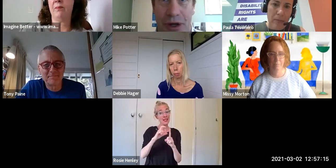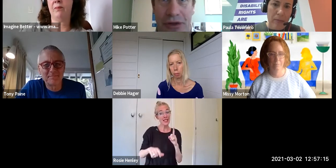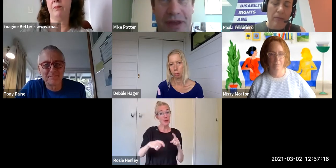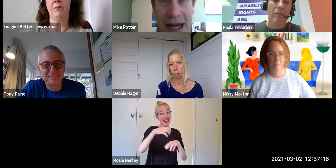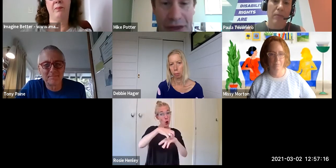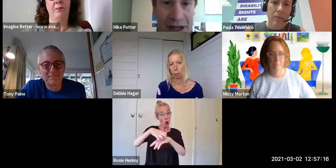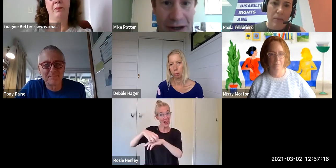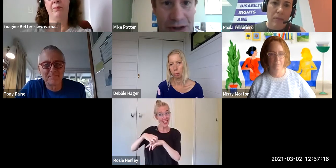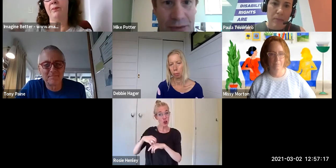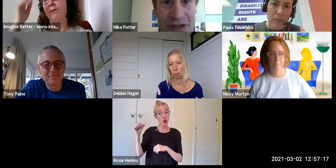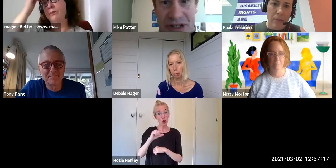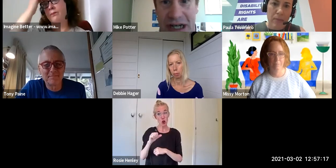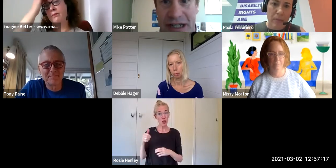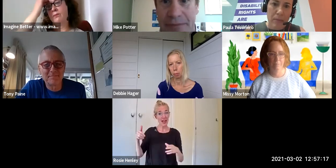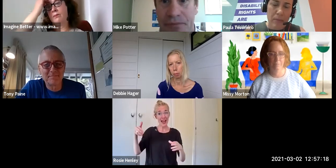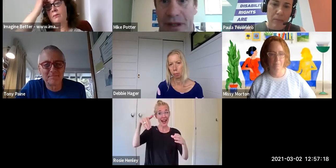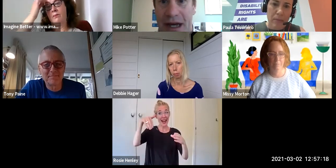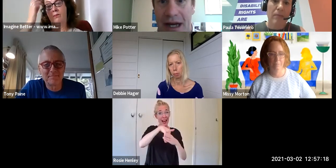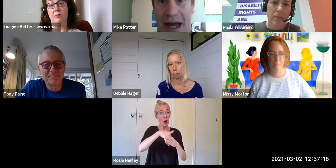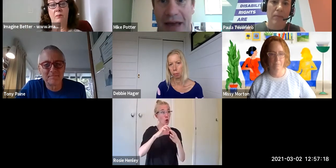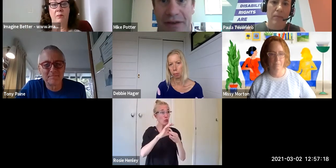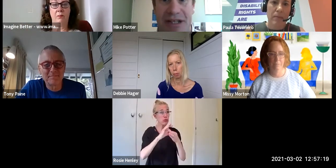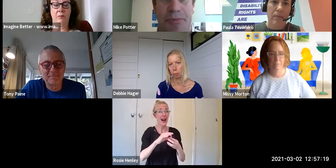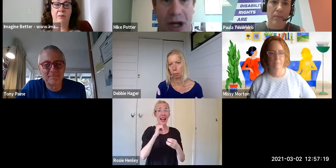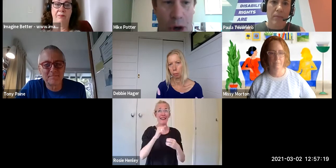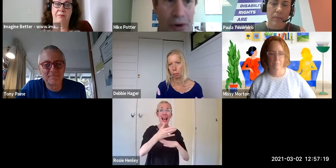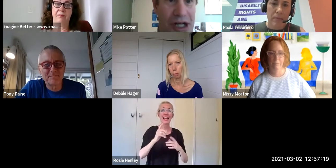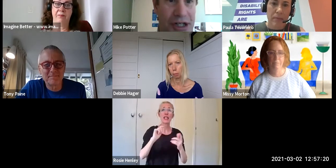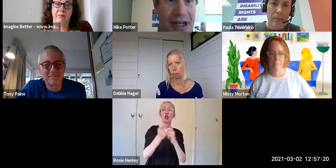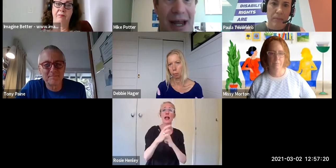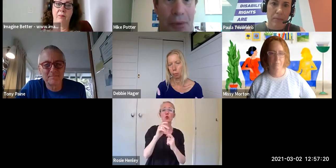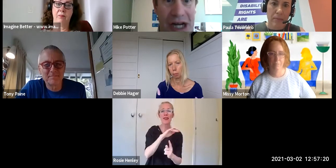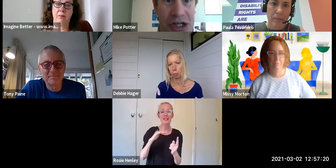in anything that goes on with society and it needs to be cooperation and collaboration.